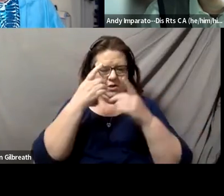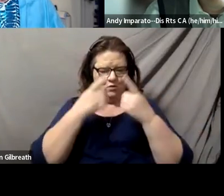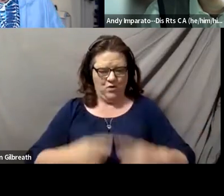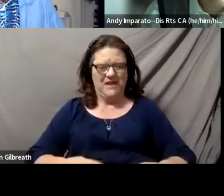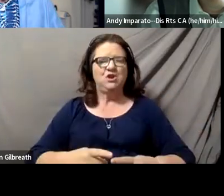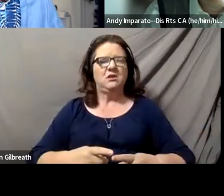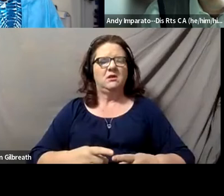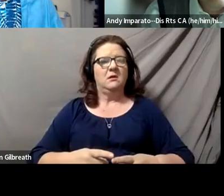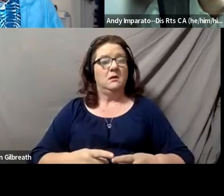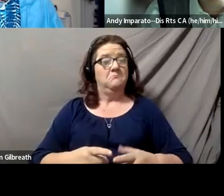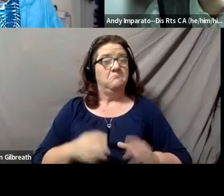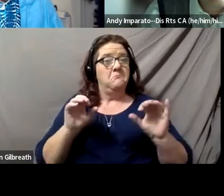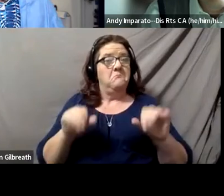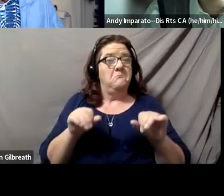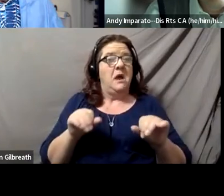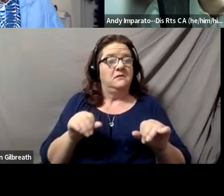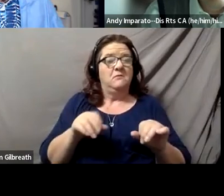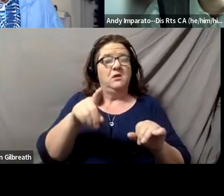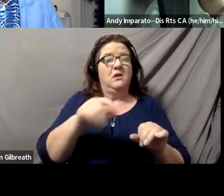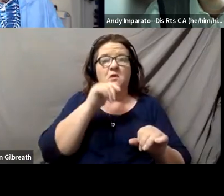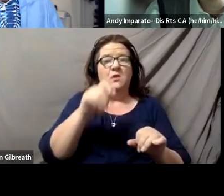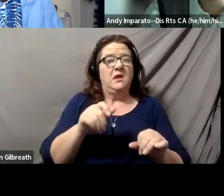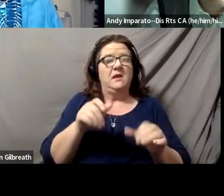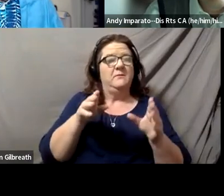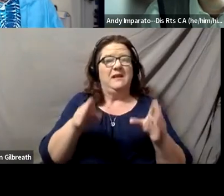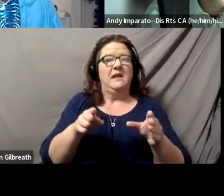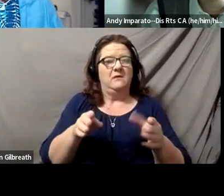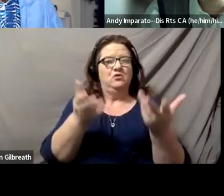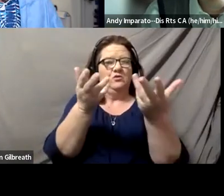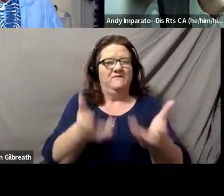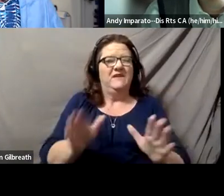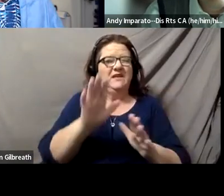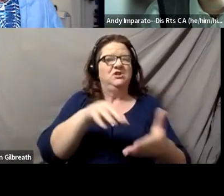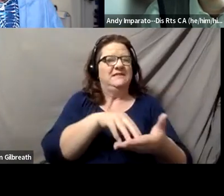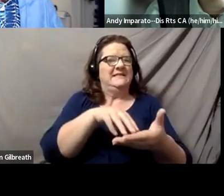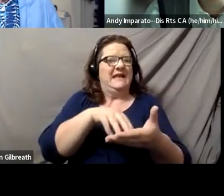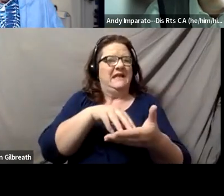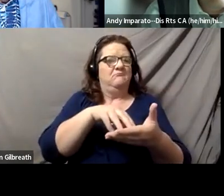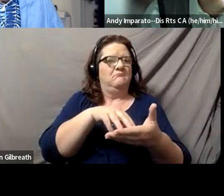it could have meant that he would not have been able to complete his studying in a timely way.